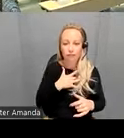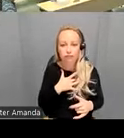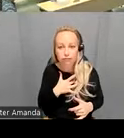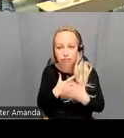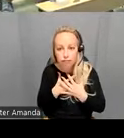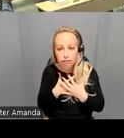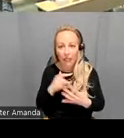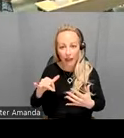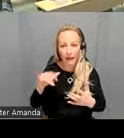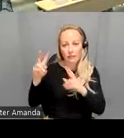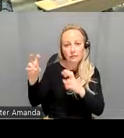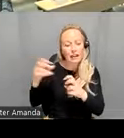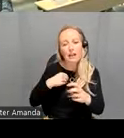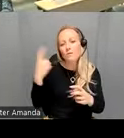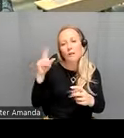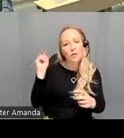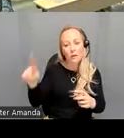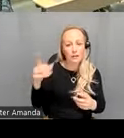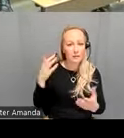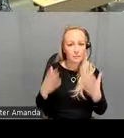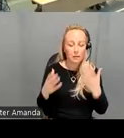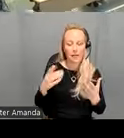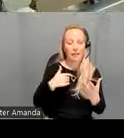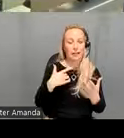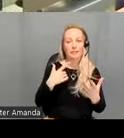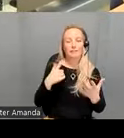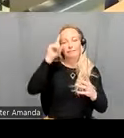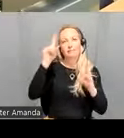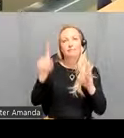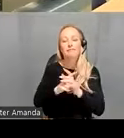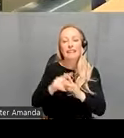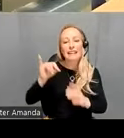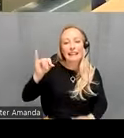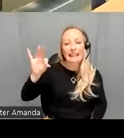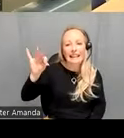and I guess the question that naive probably that jumped out to me was if the base rate is